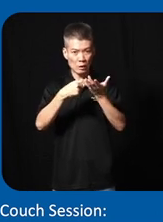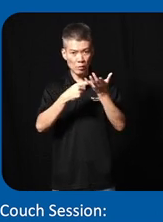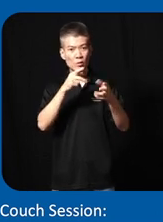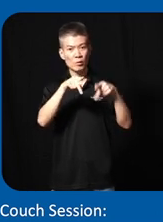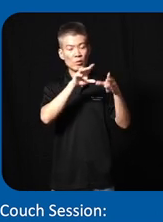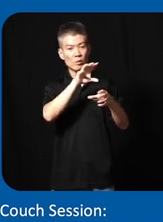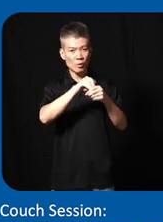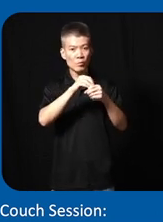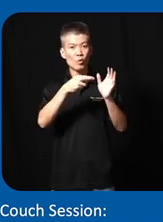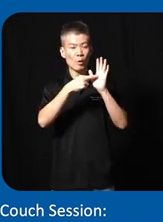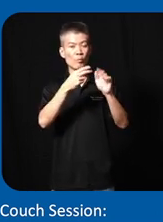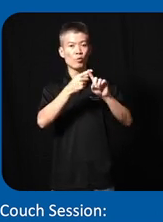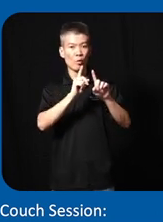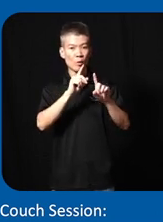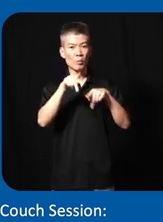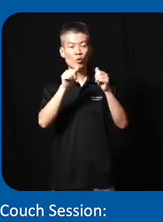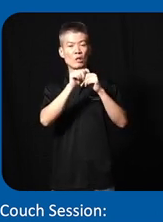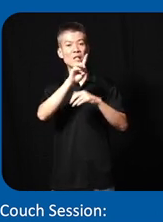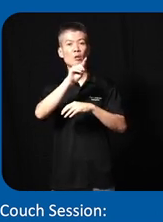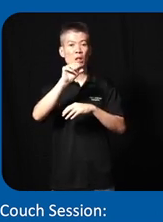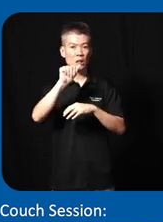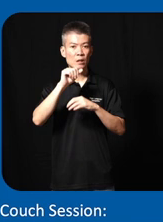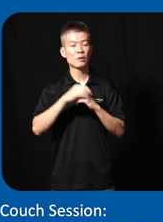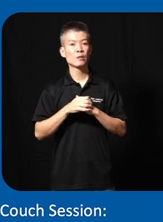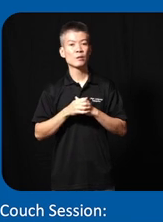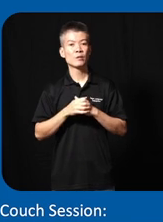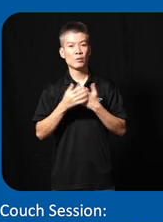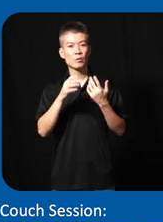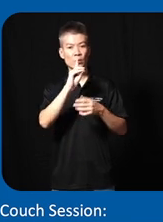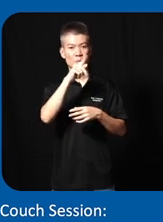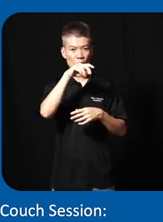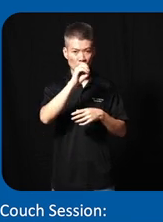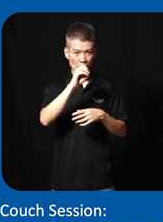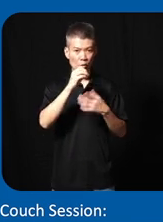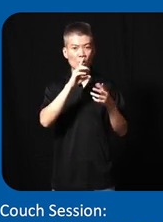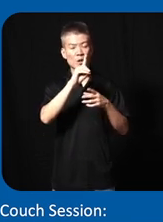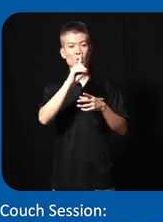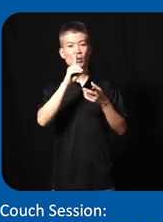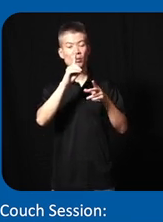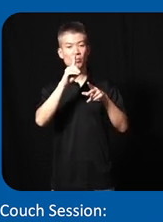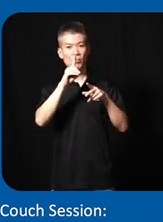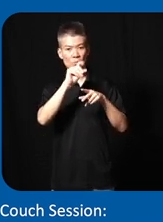representative from uh person with disabilities uh dpos or disabled people organization and then